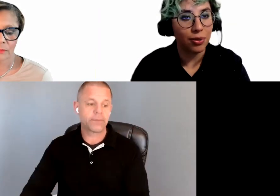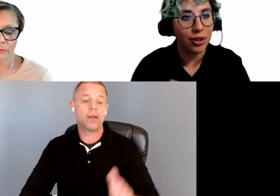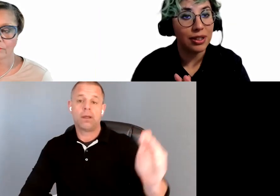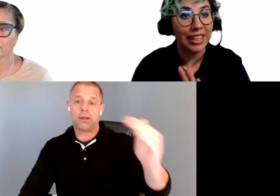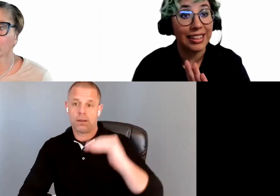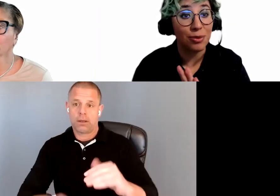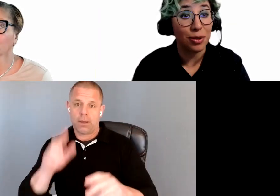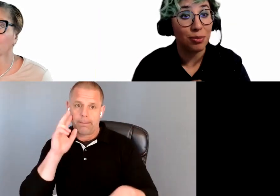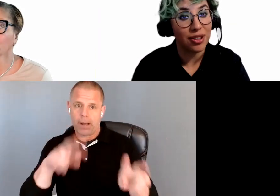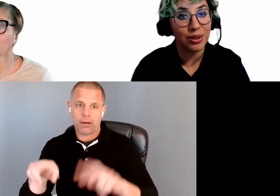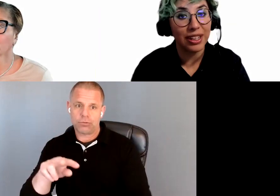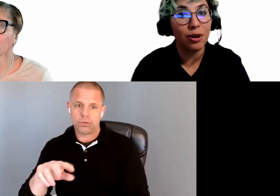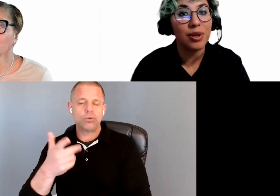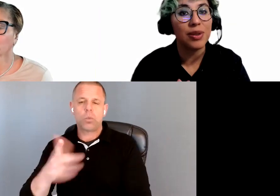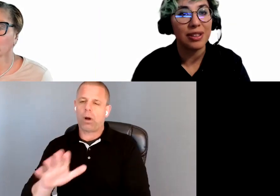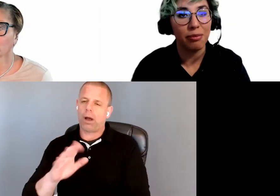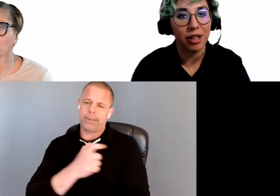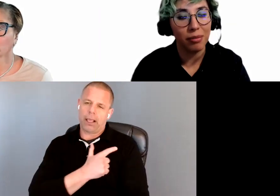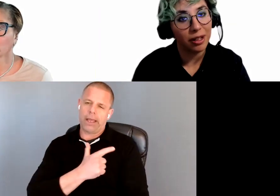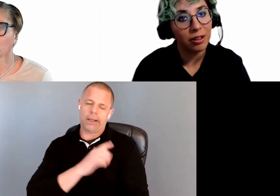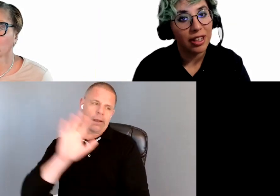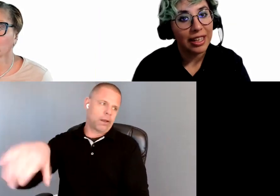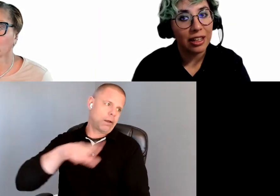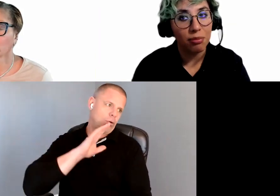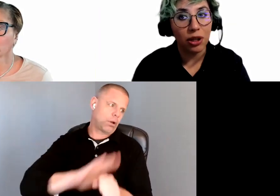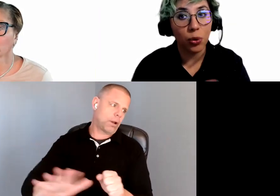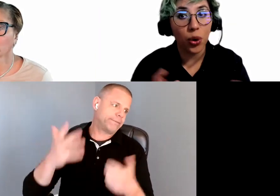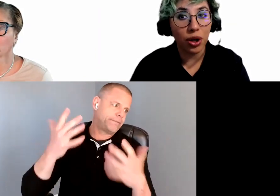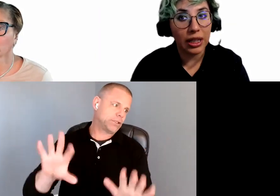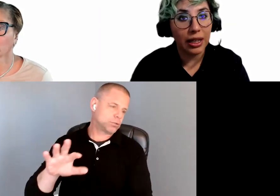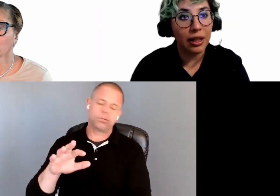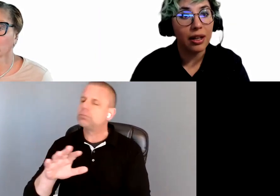want to get lazy with your monitoring. You always want to keep it in mind. It can be quarterly. It can be monthly.